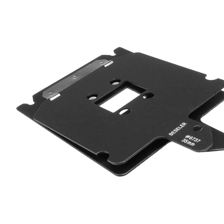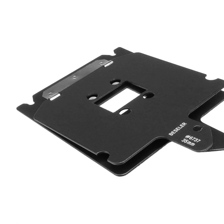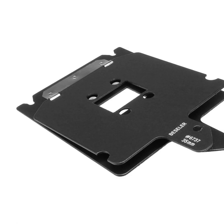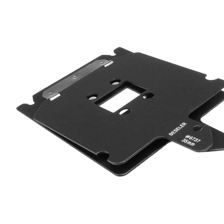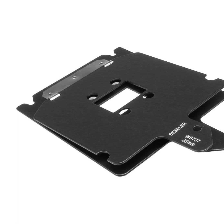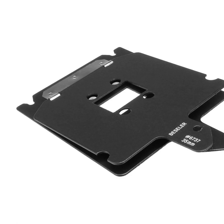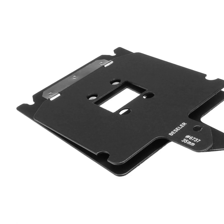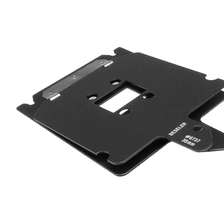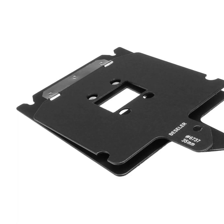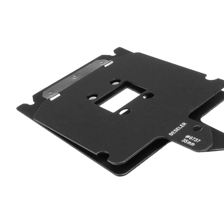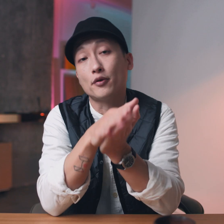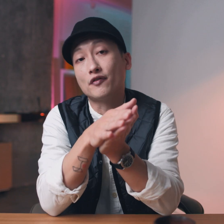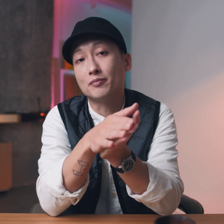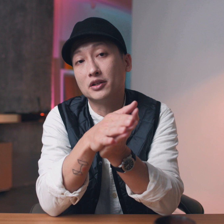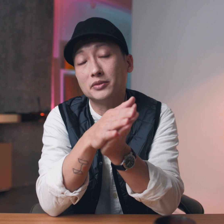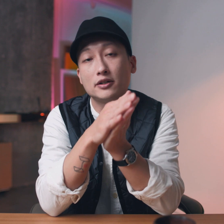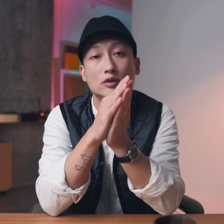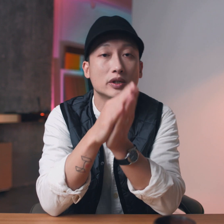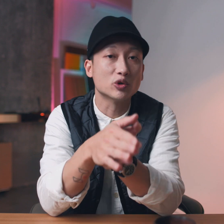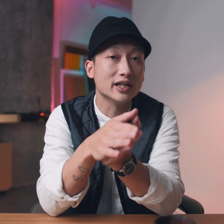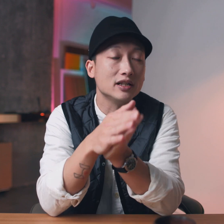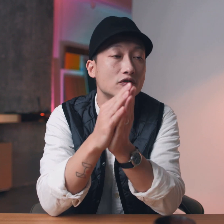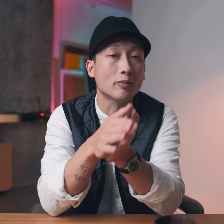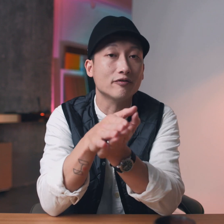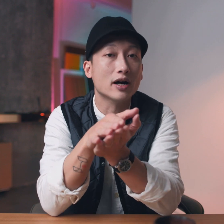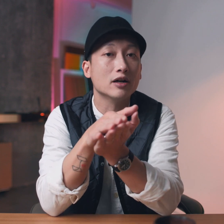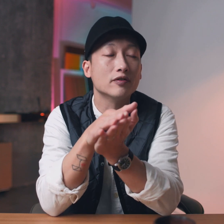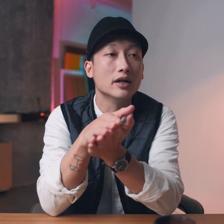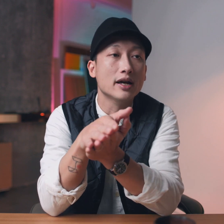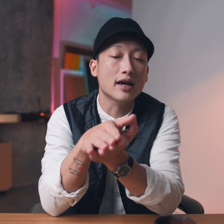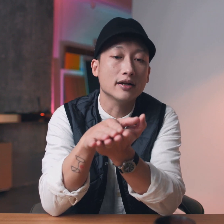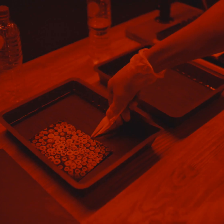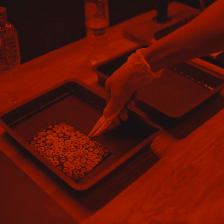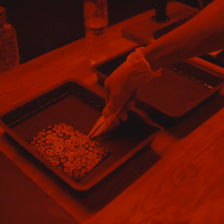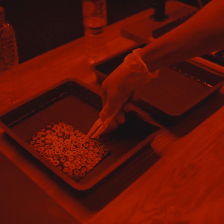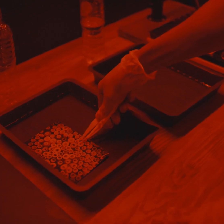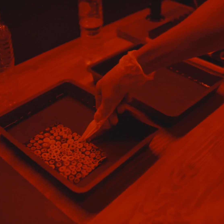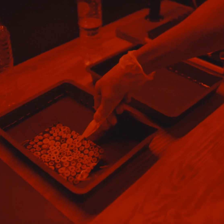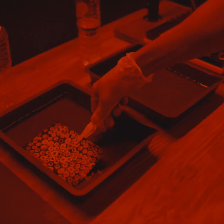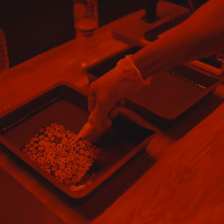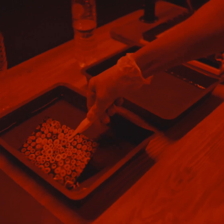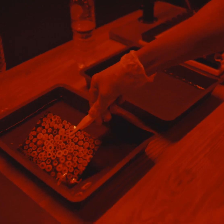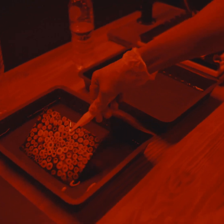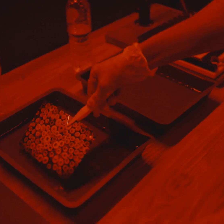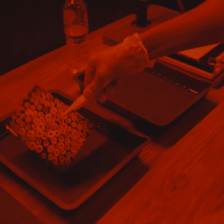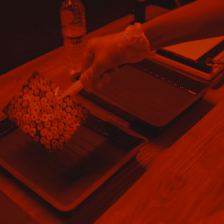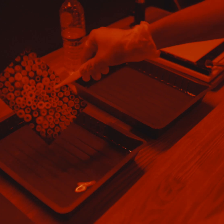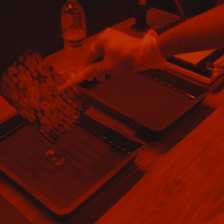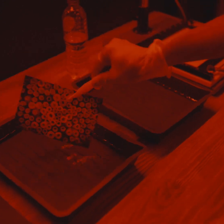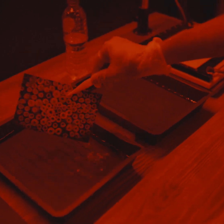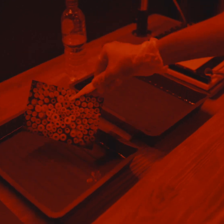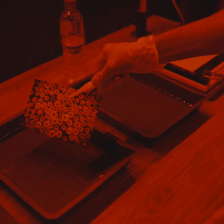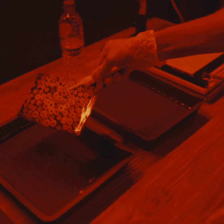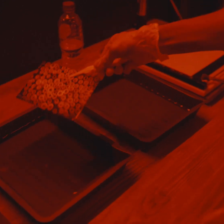to sandwich a film whether it's 35 millimeter 120 4x5 and to expose it in an enlarger to expose onto